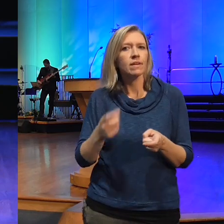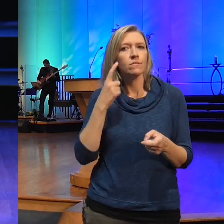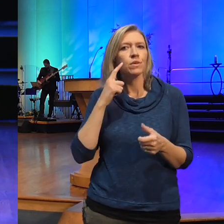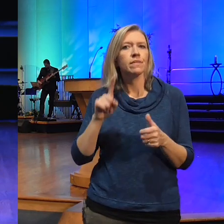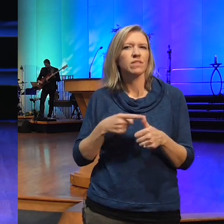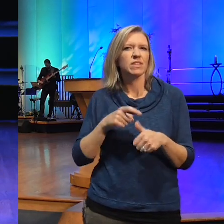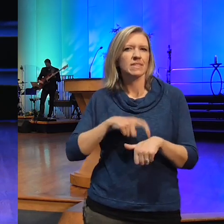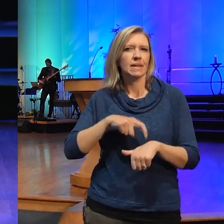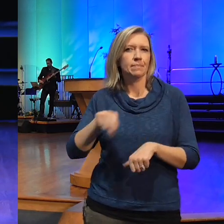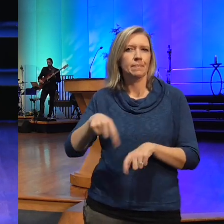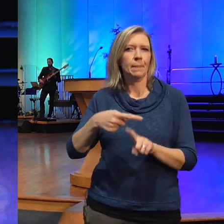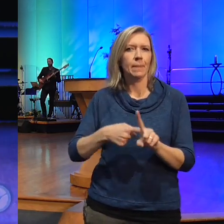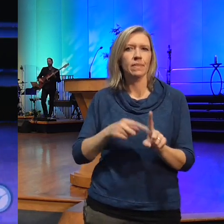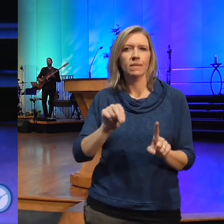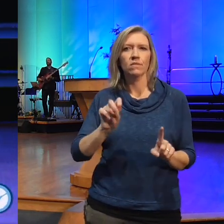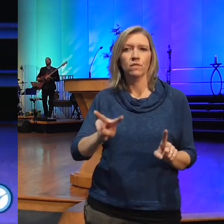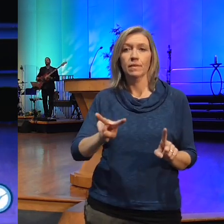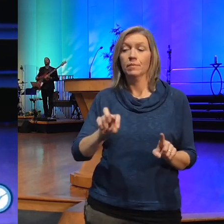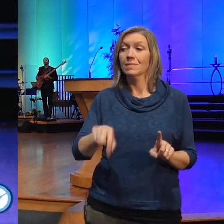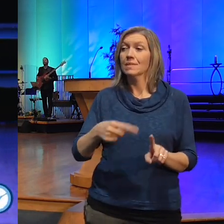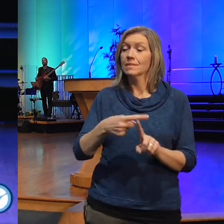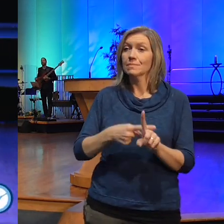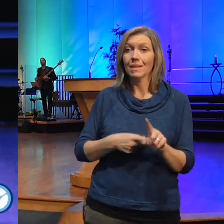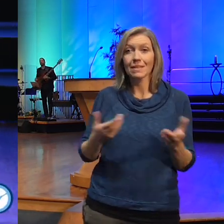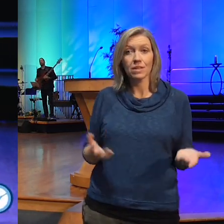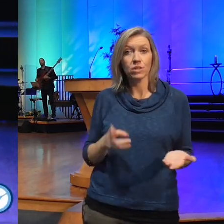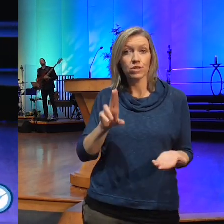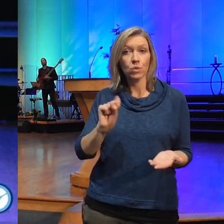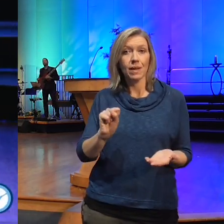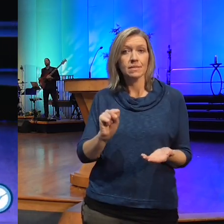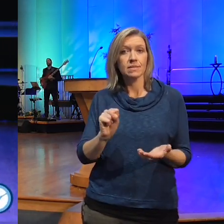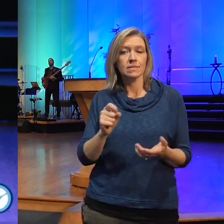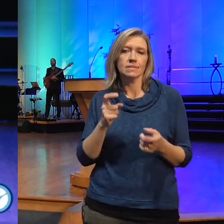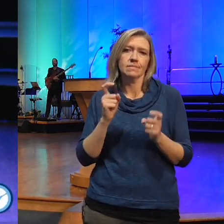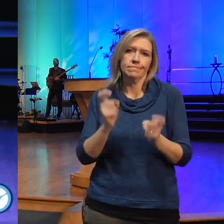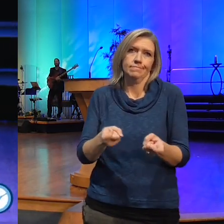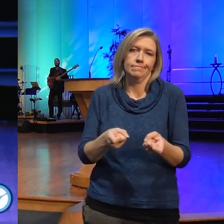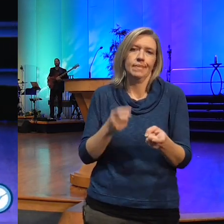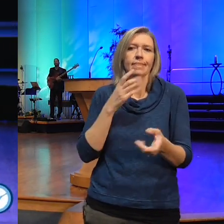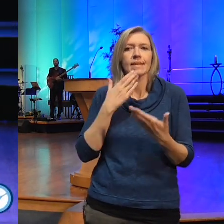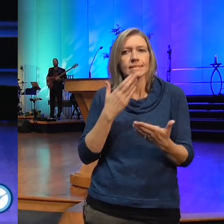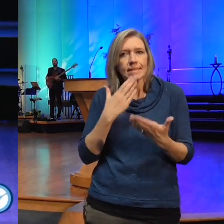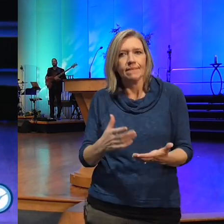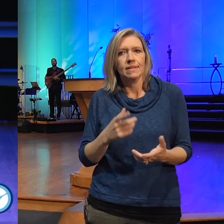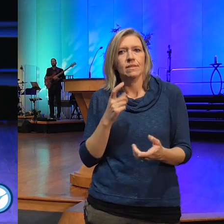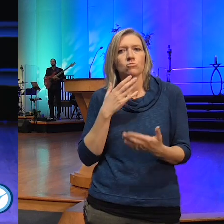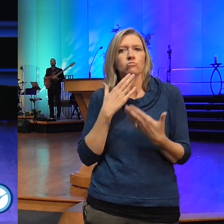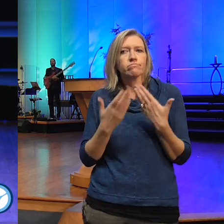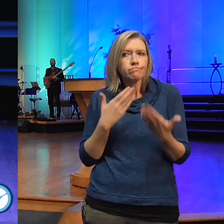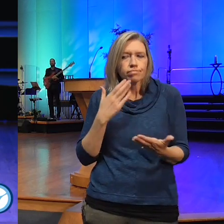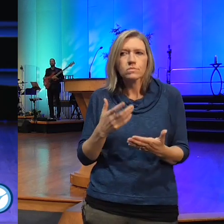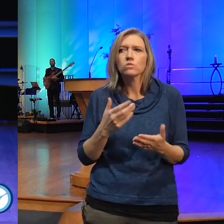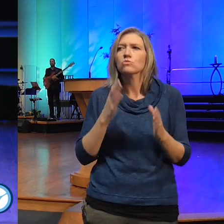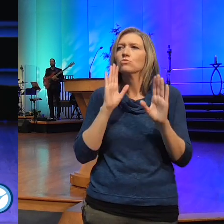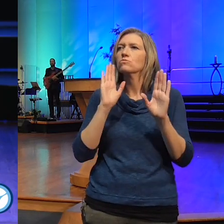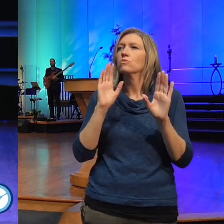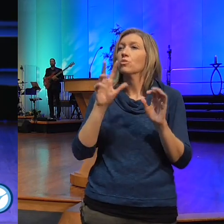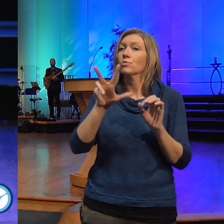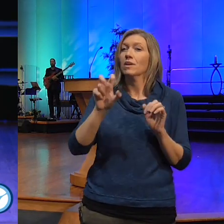the US dedicated to Thanksgiving and gratitude so we're grateful for our 34 40ish uh viewers